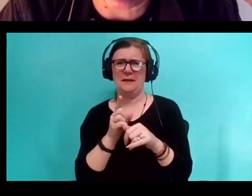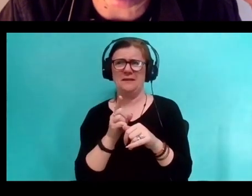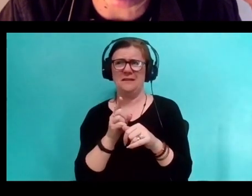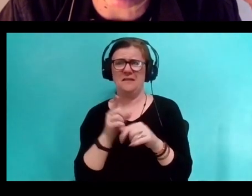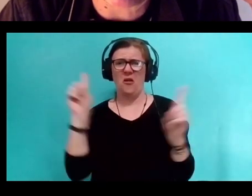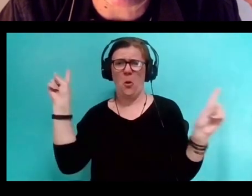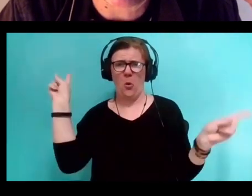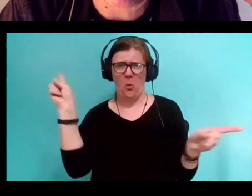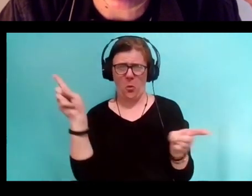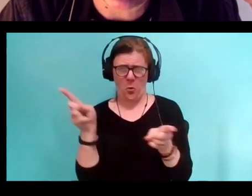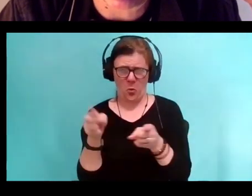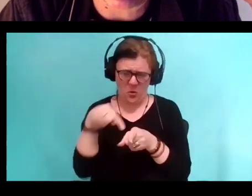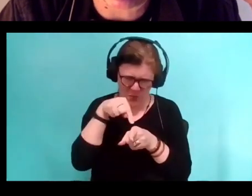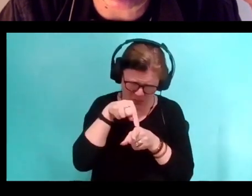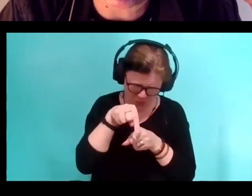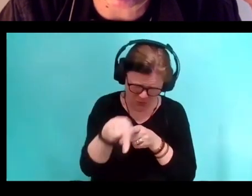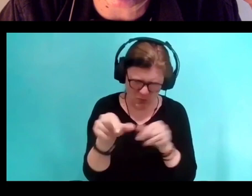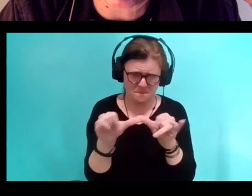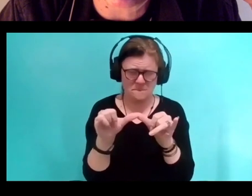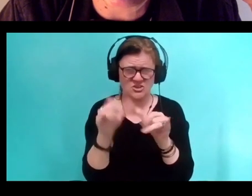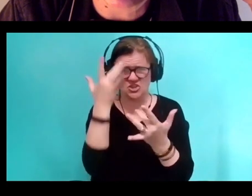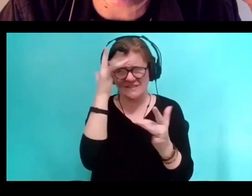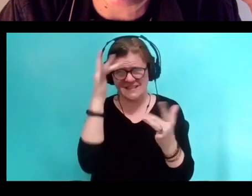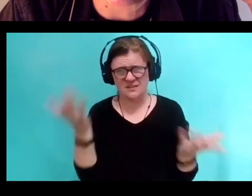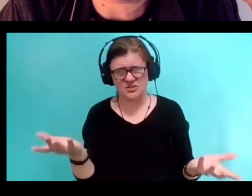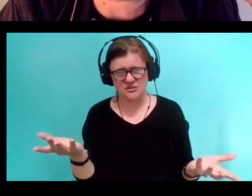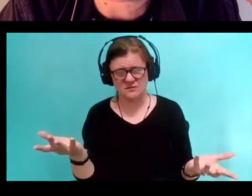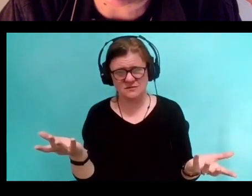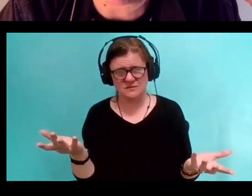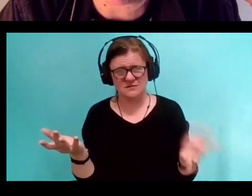And these thoughts are thoughts I would not have had